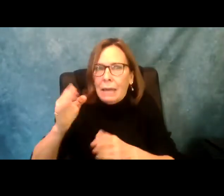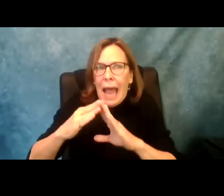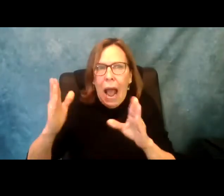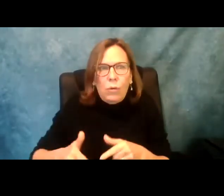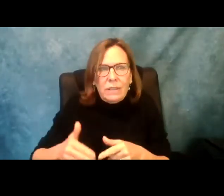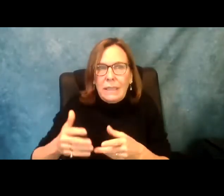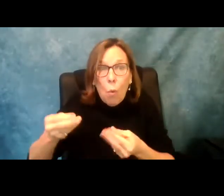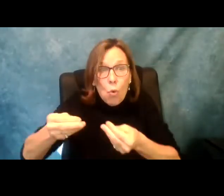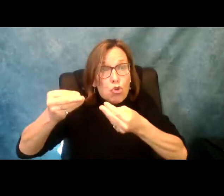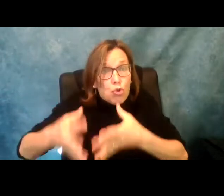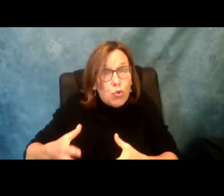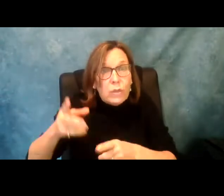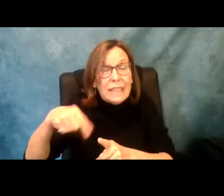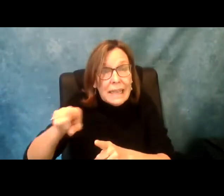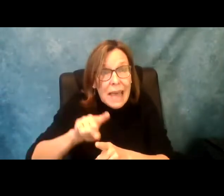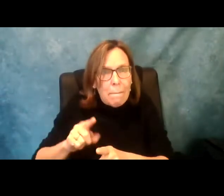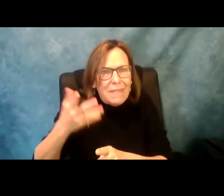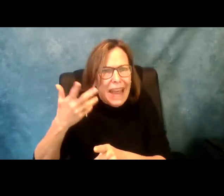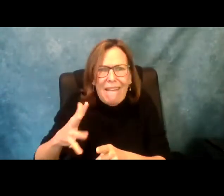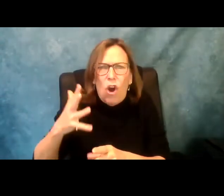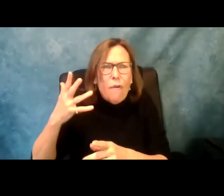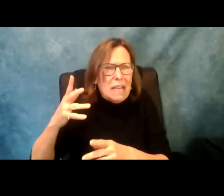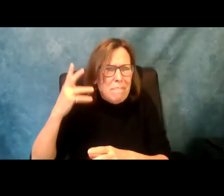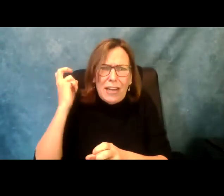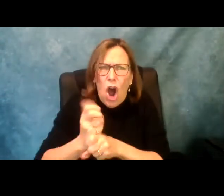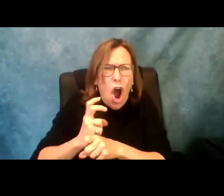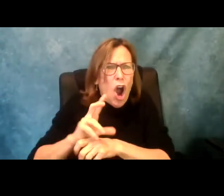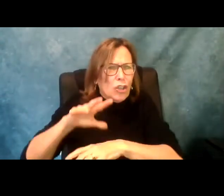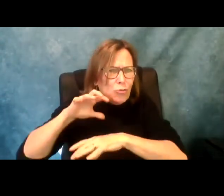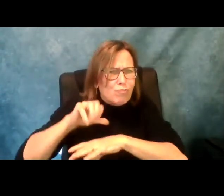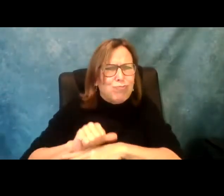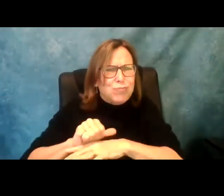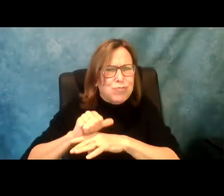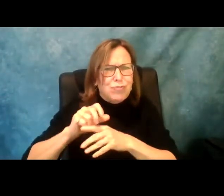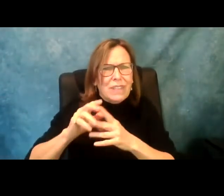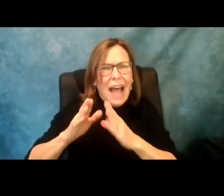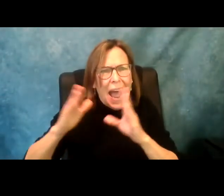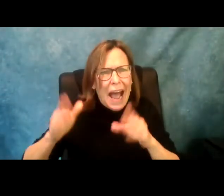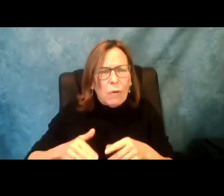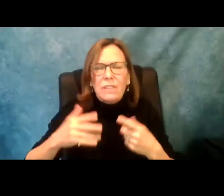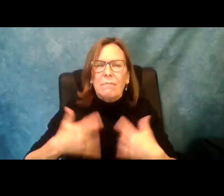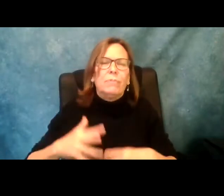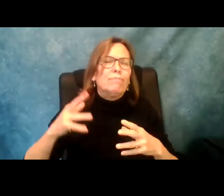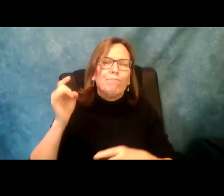transmission numbers are going down and we are losing housing eun outs not a regular basis that are already incredibly